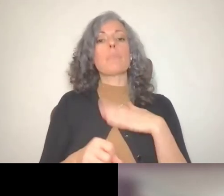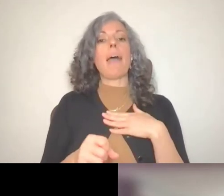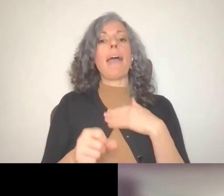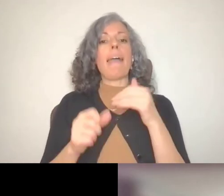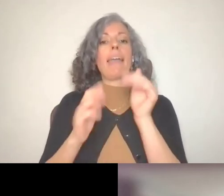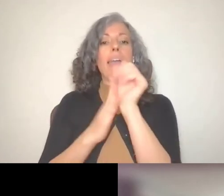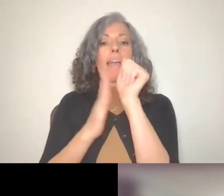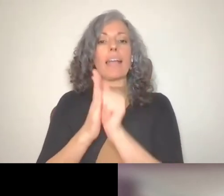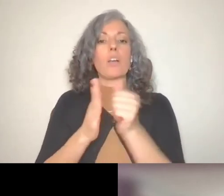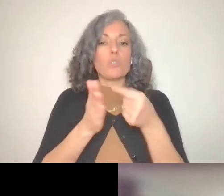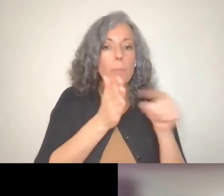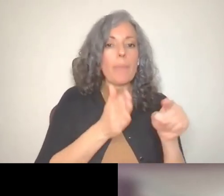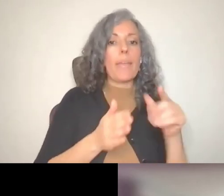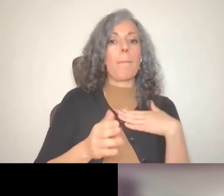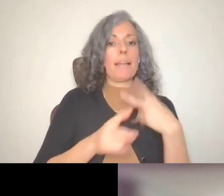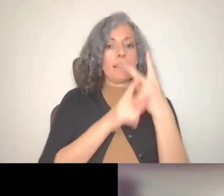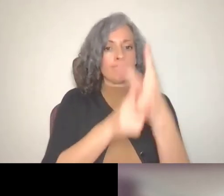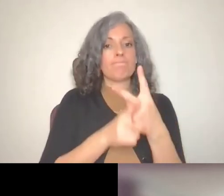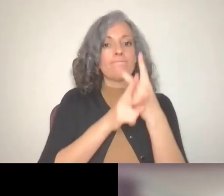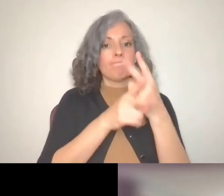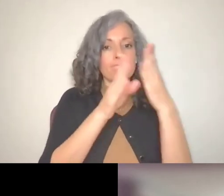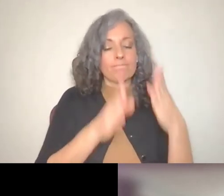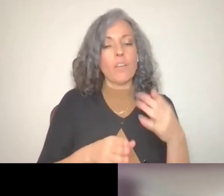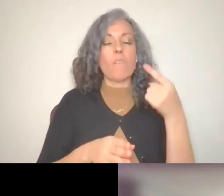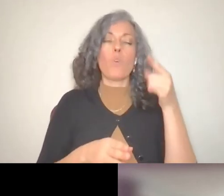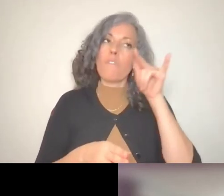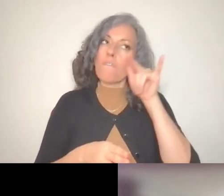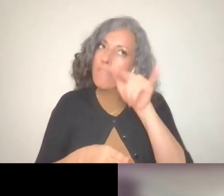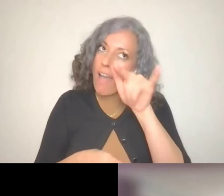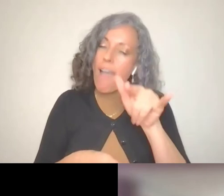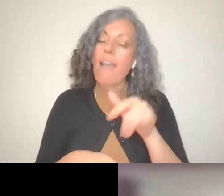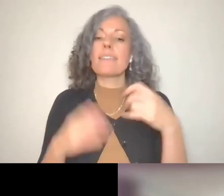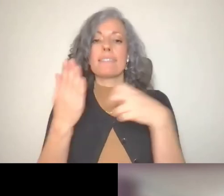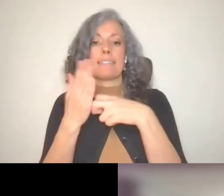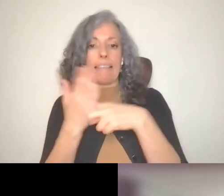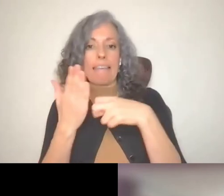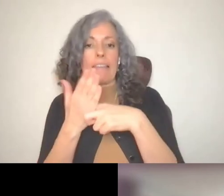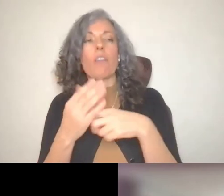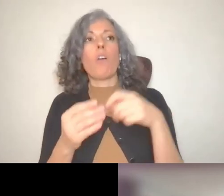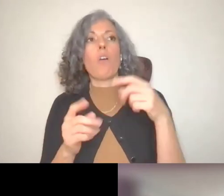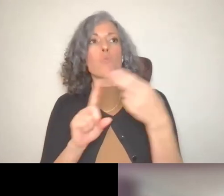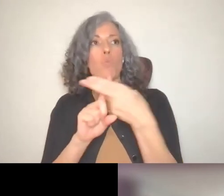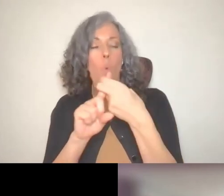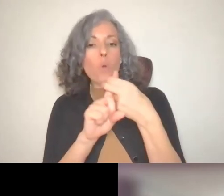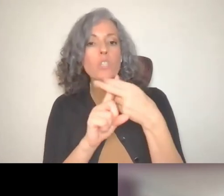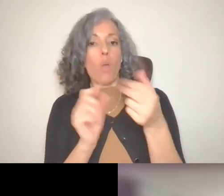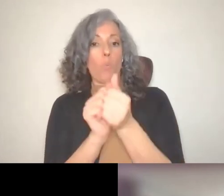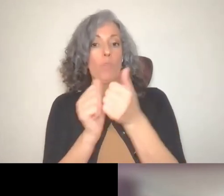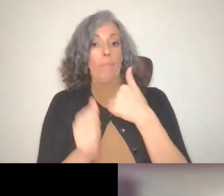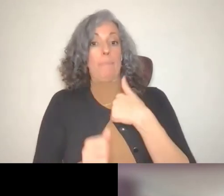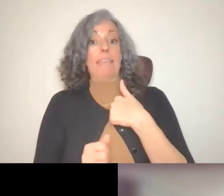caregivers airfare and hotel expenses to go with me to Burlington.